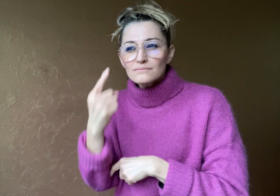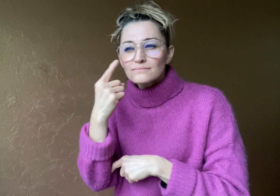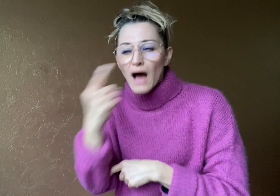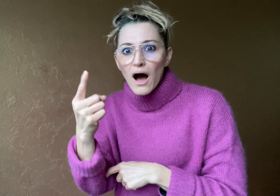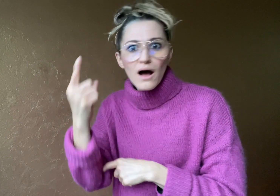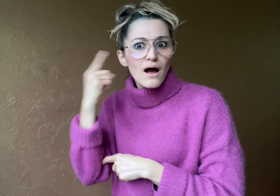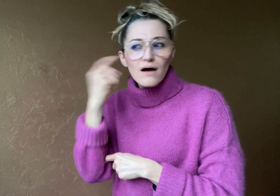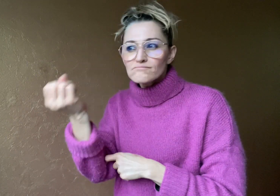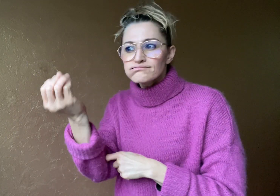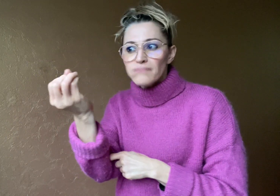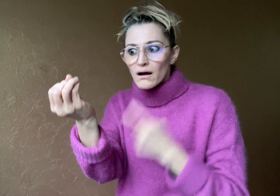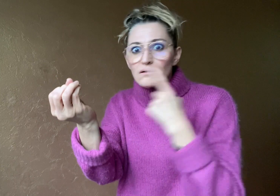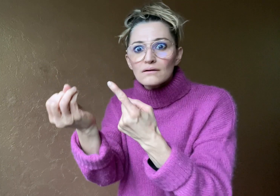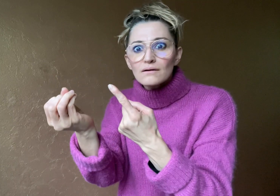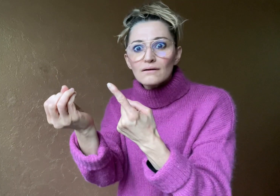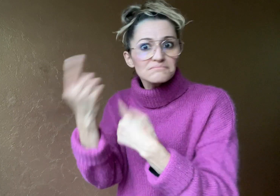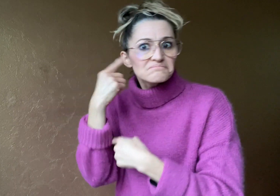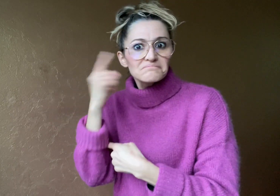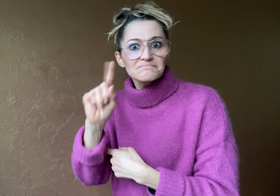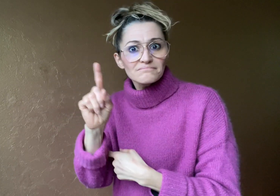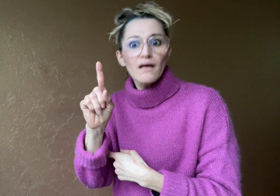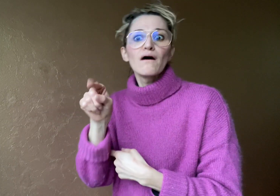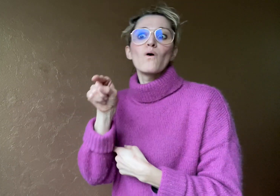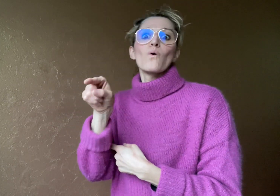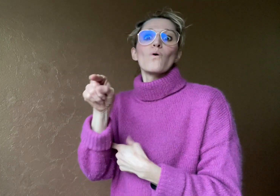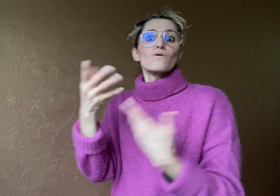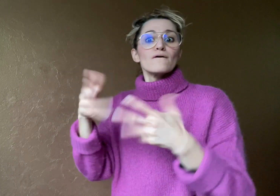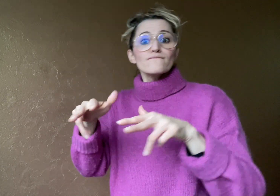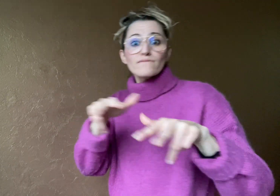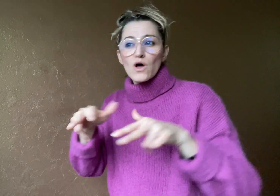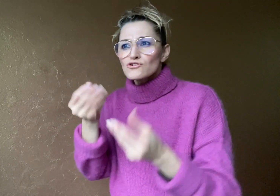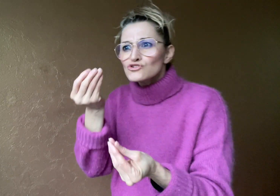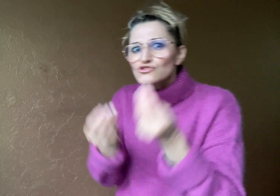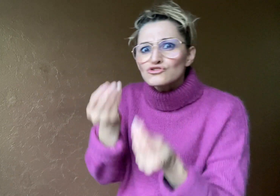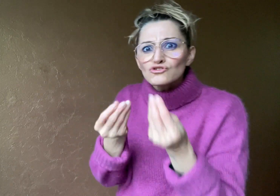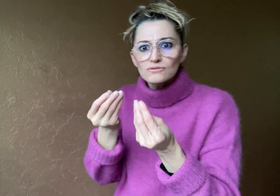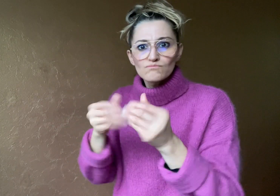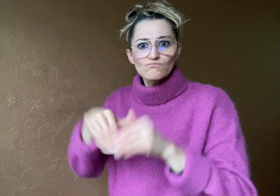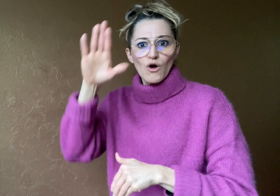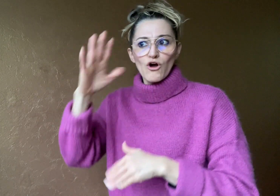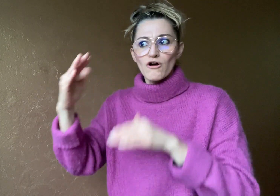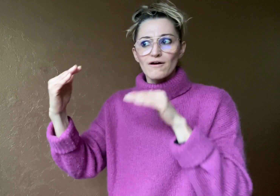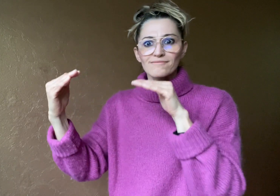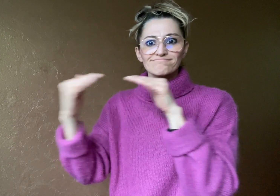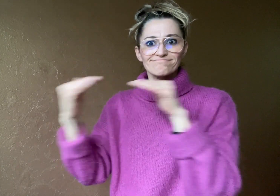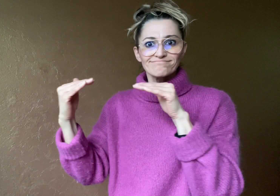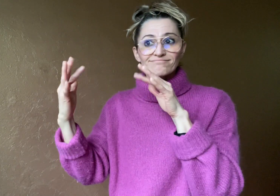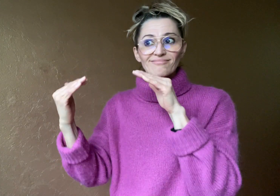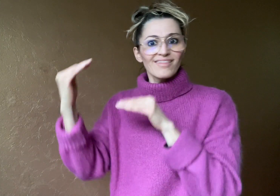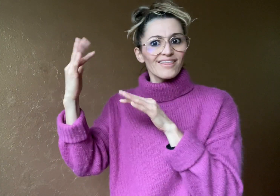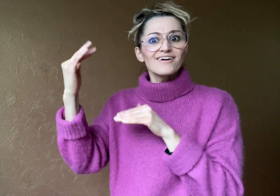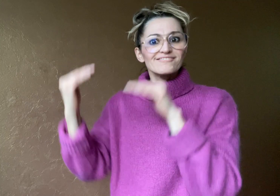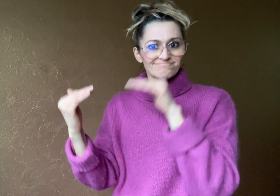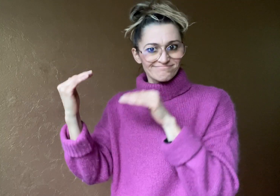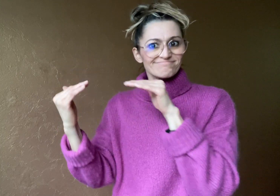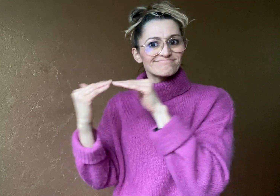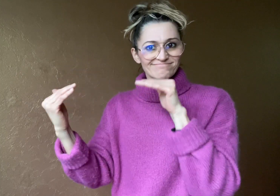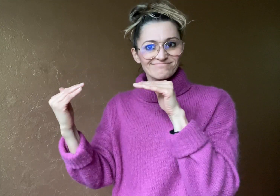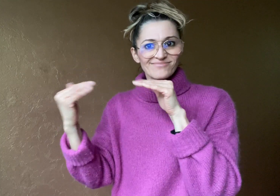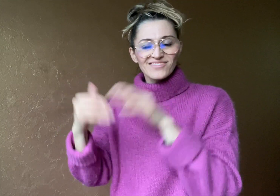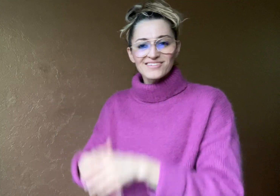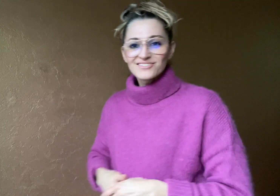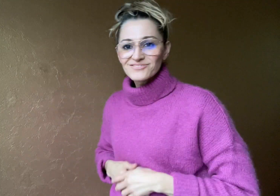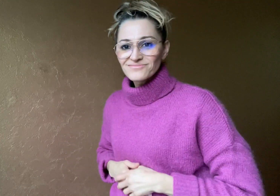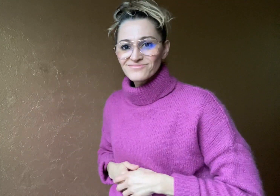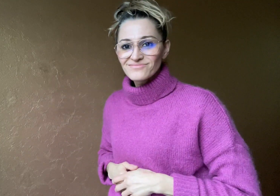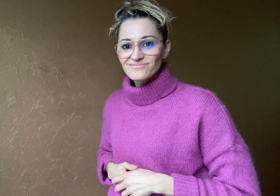more equal for Deaf players by allowing them to "see" the sound.